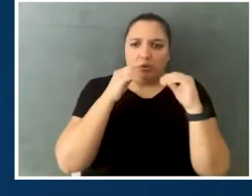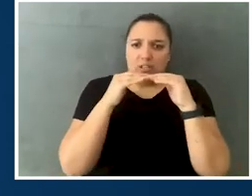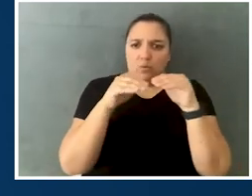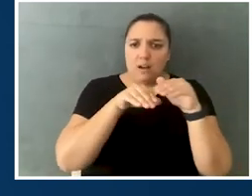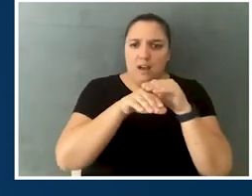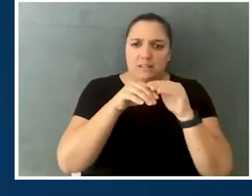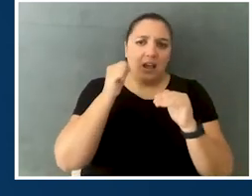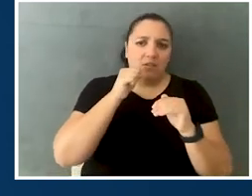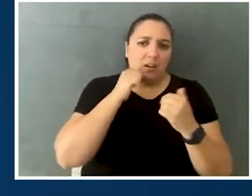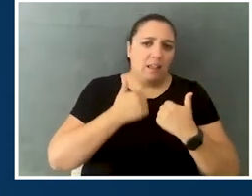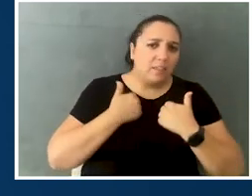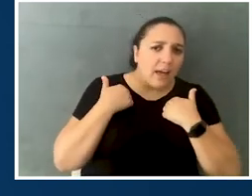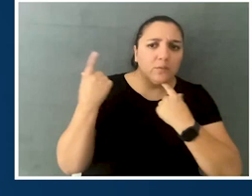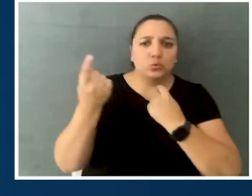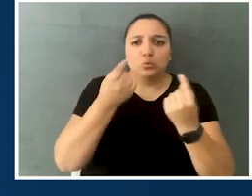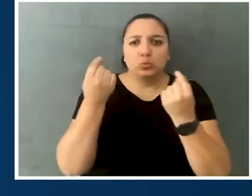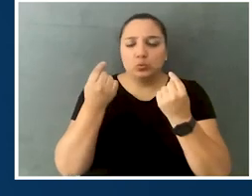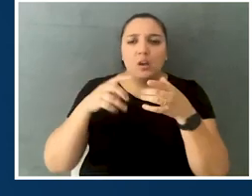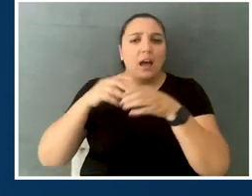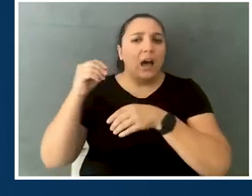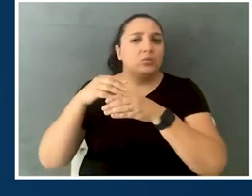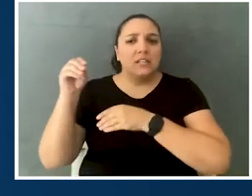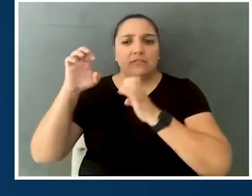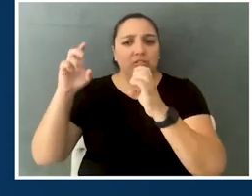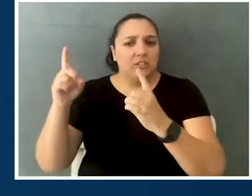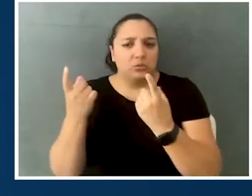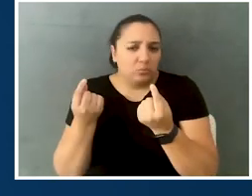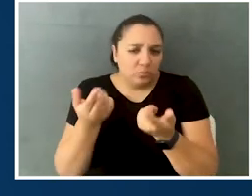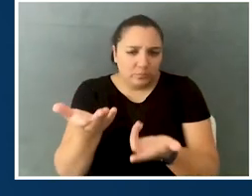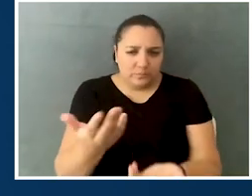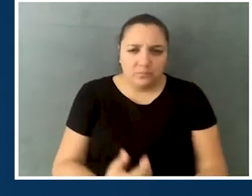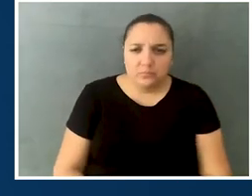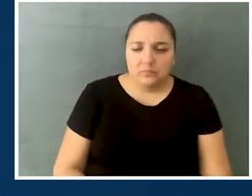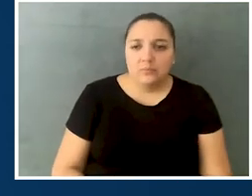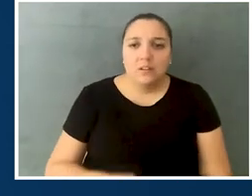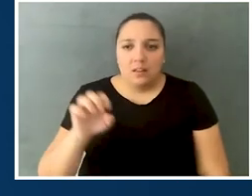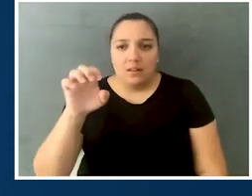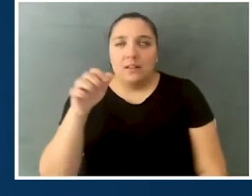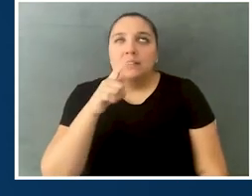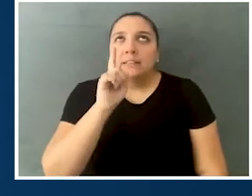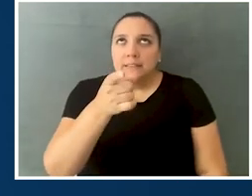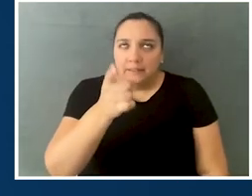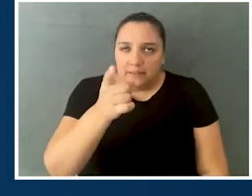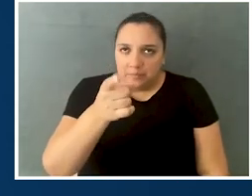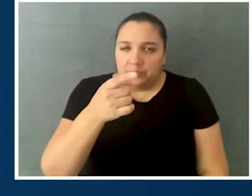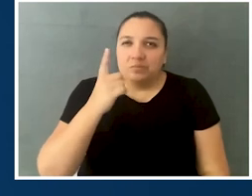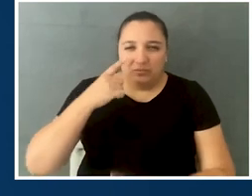in our everyday lives, even outside of education? Yeah, I just wanna speak on that part